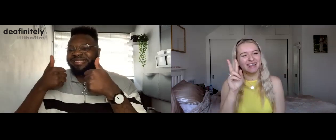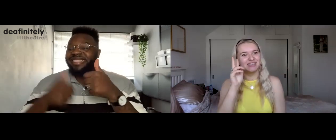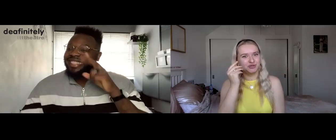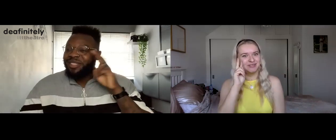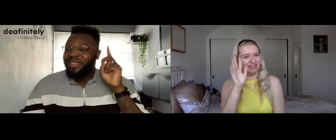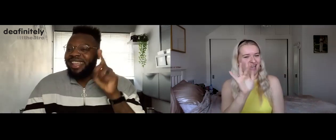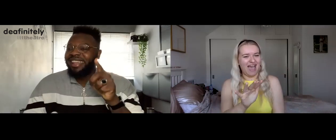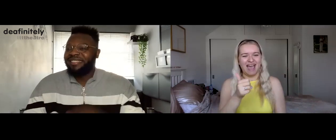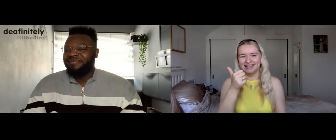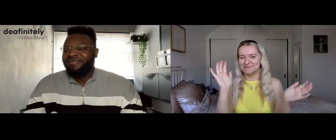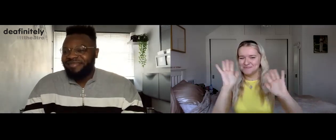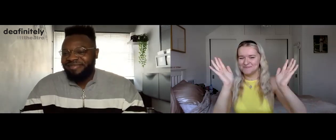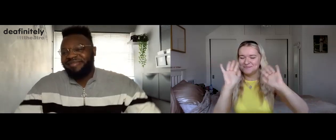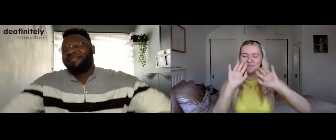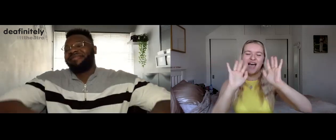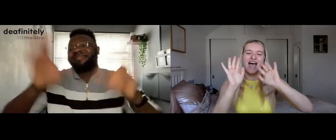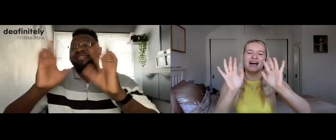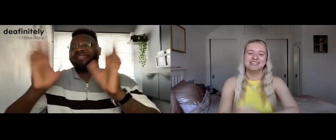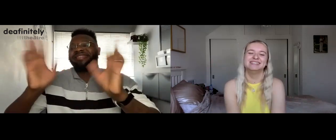I'll see you there, bye!